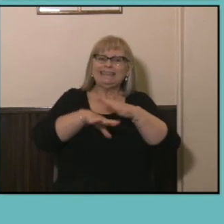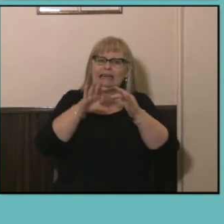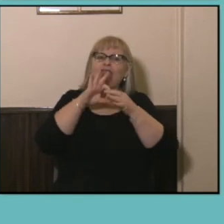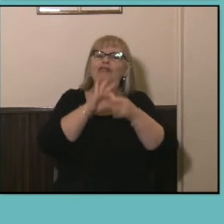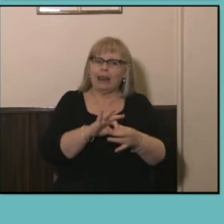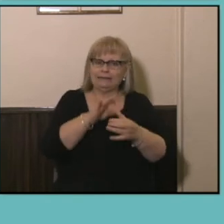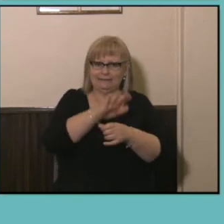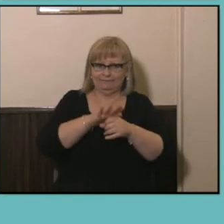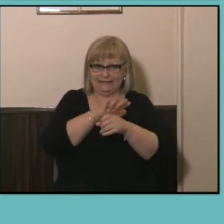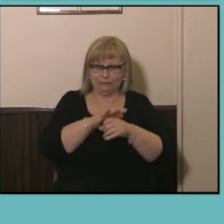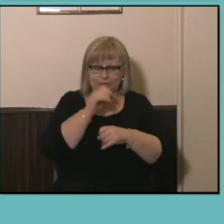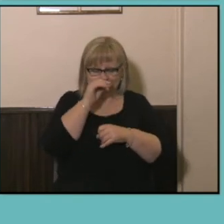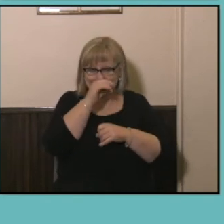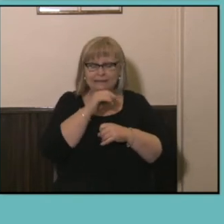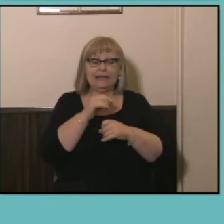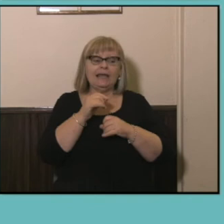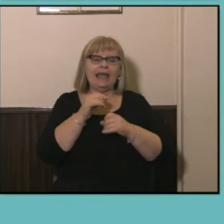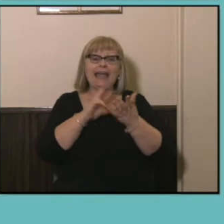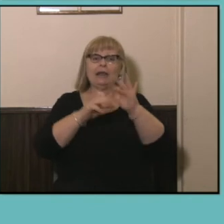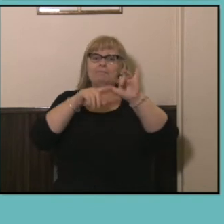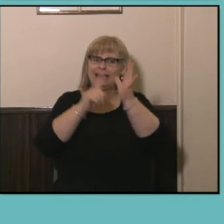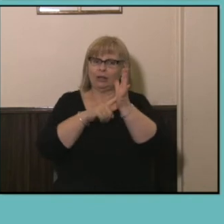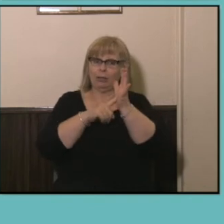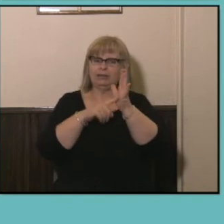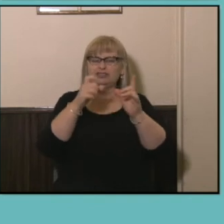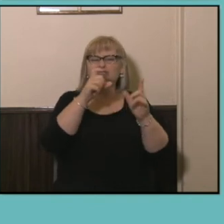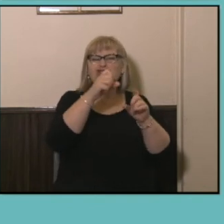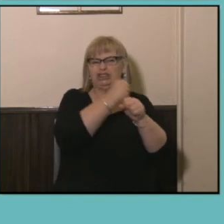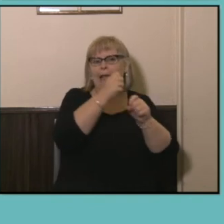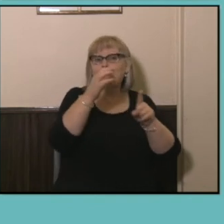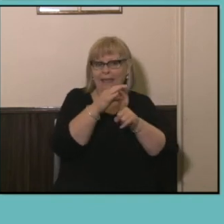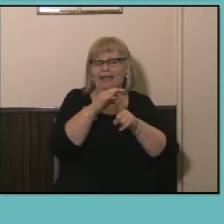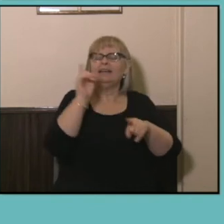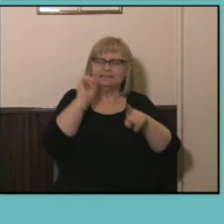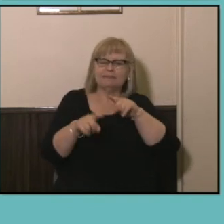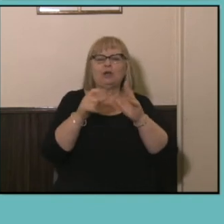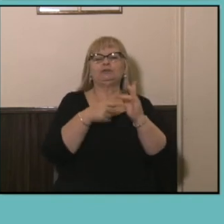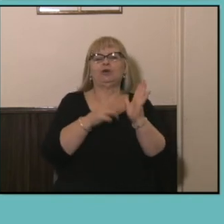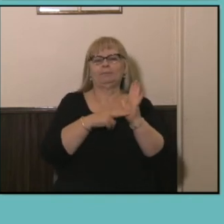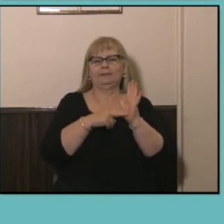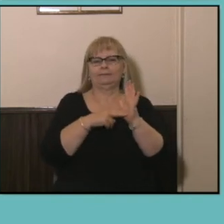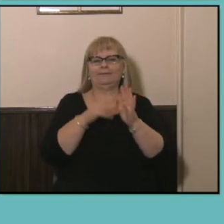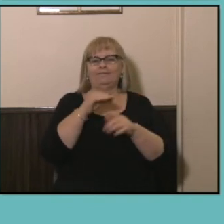and the medical practitioners is the most common occupation within that.